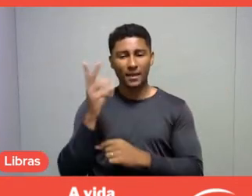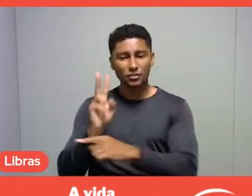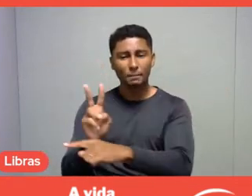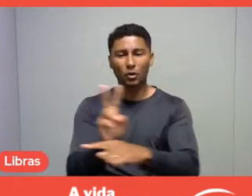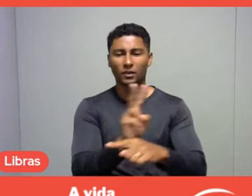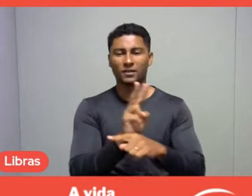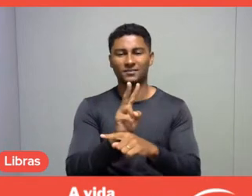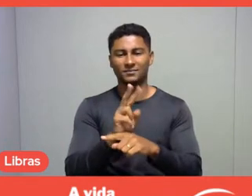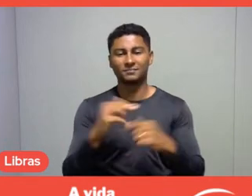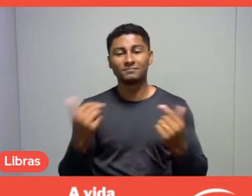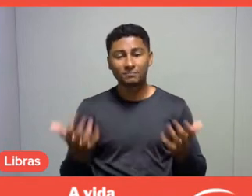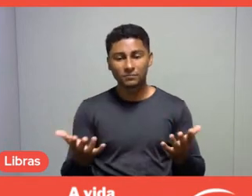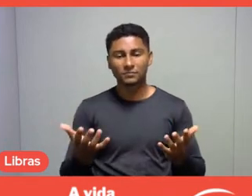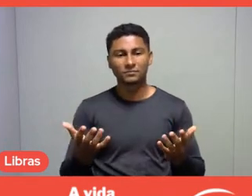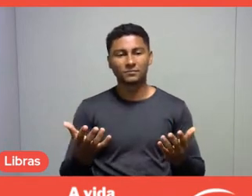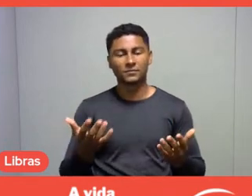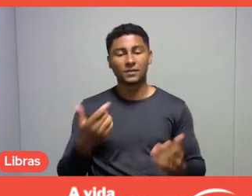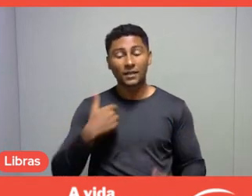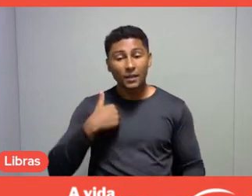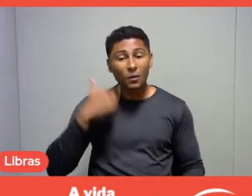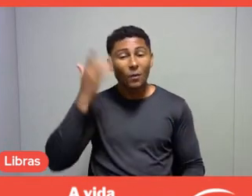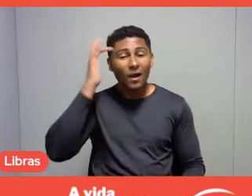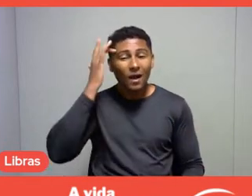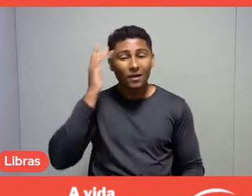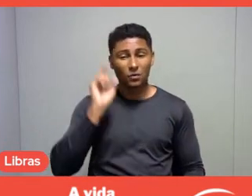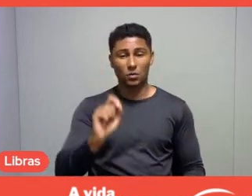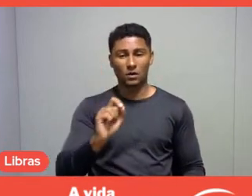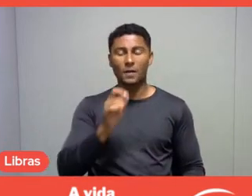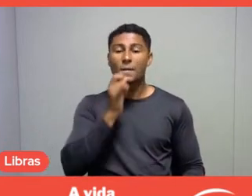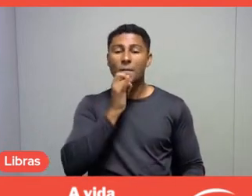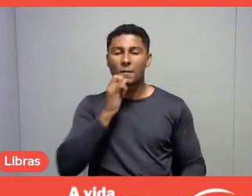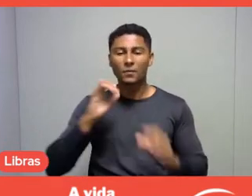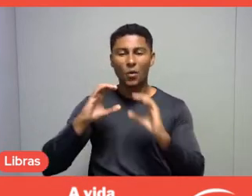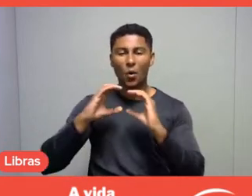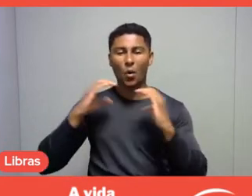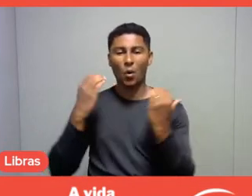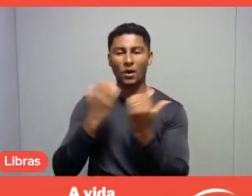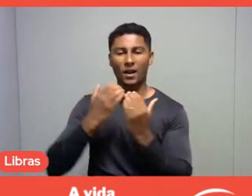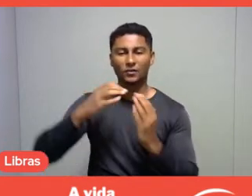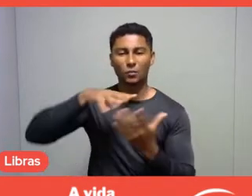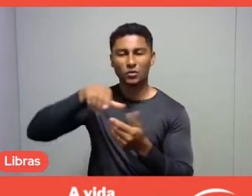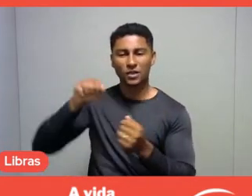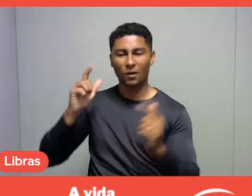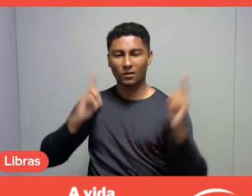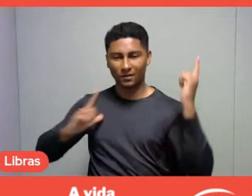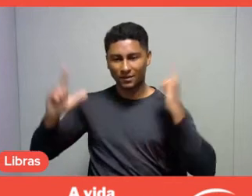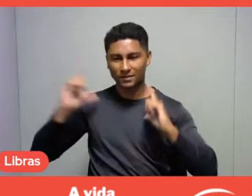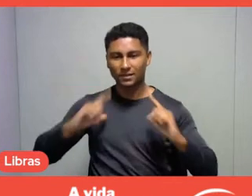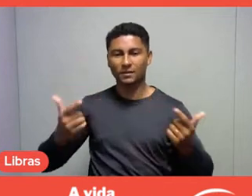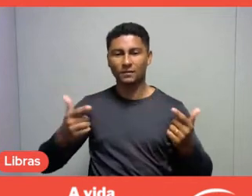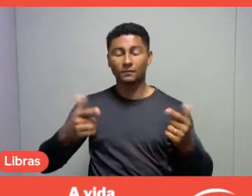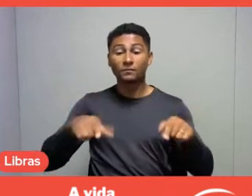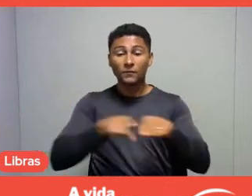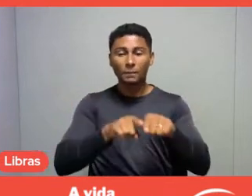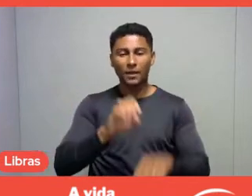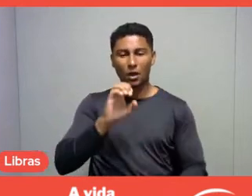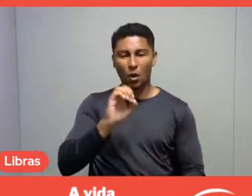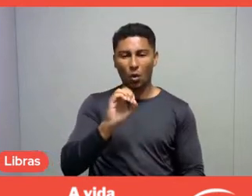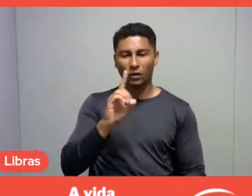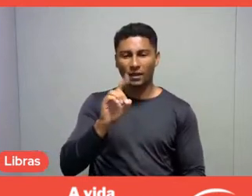I understand that initiatives such as the World Leisure Congress, the Sustainable Development Goals, World Leisure Day,